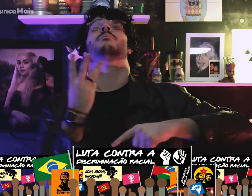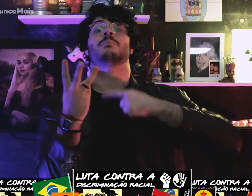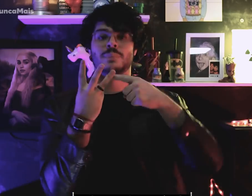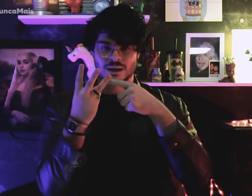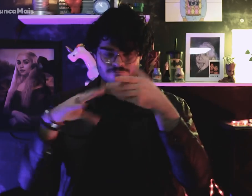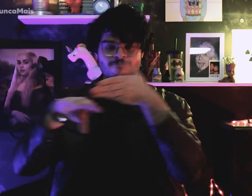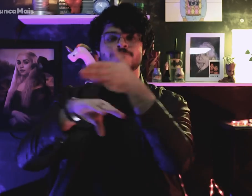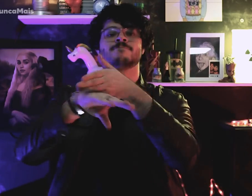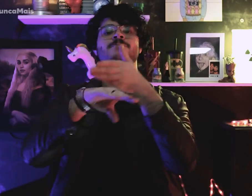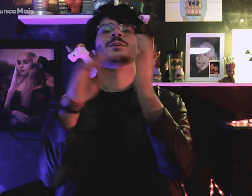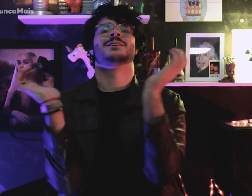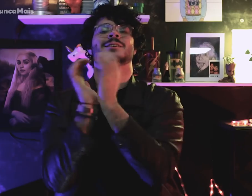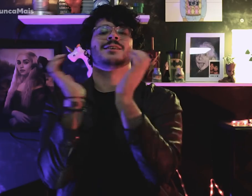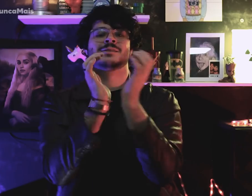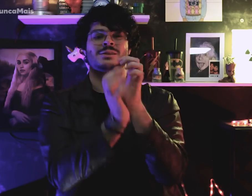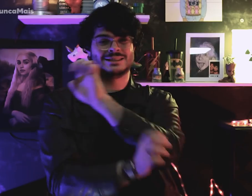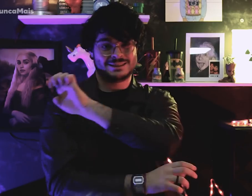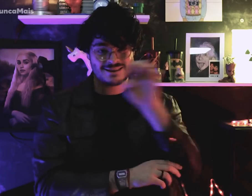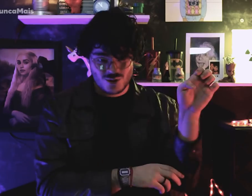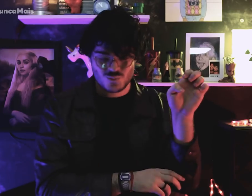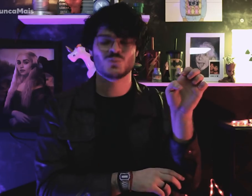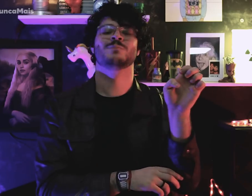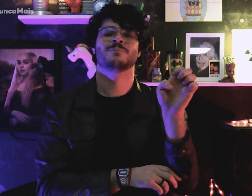das organizações de extrema-esquerda,